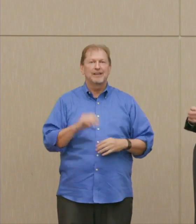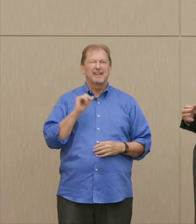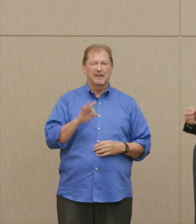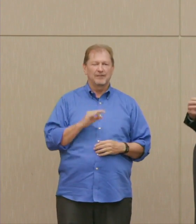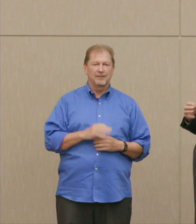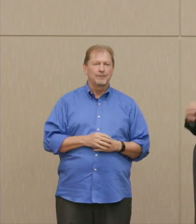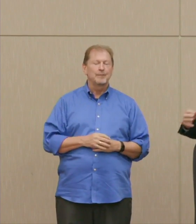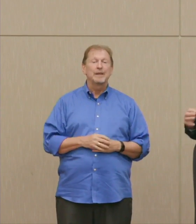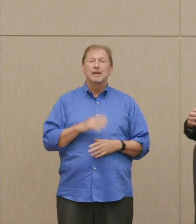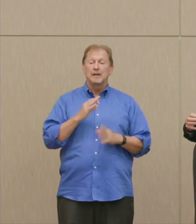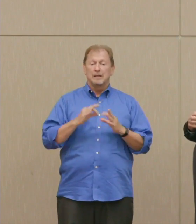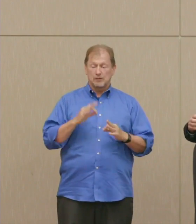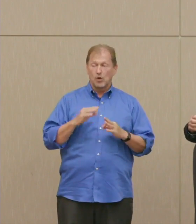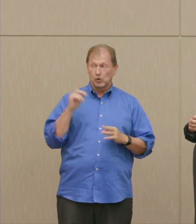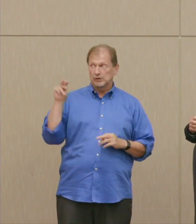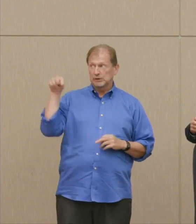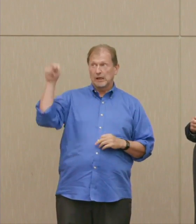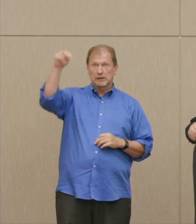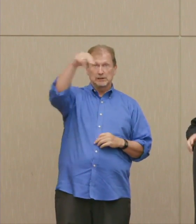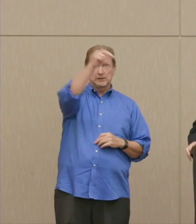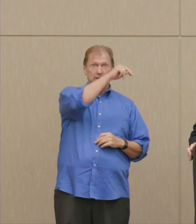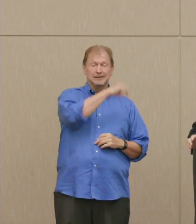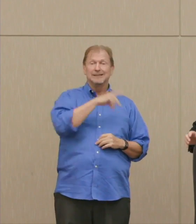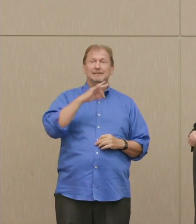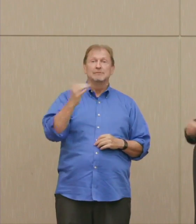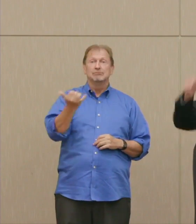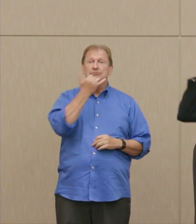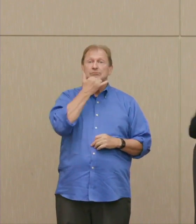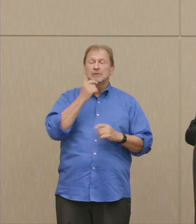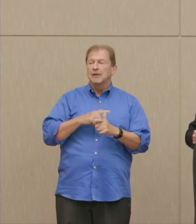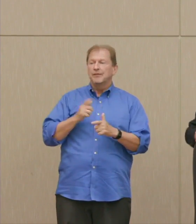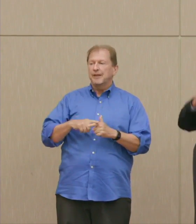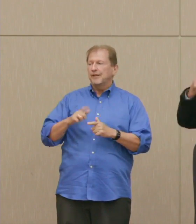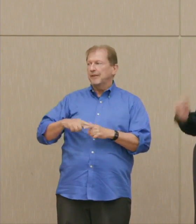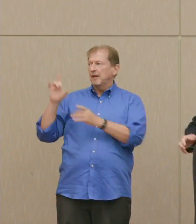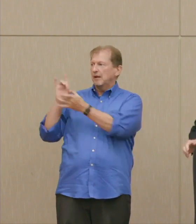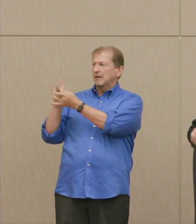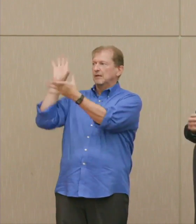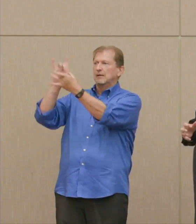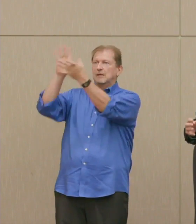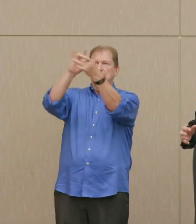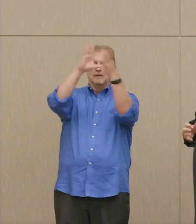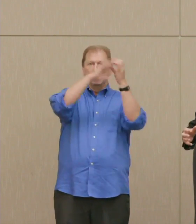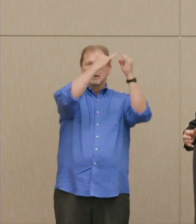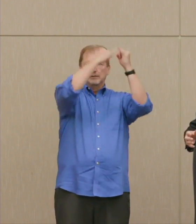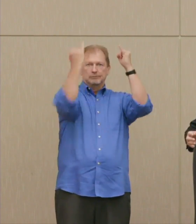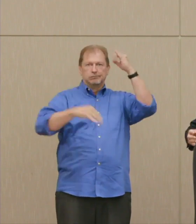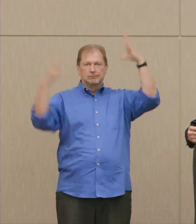If something went wrong on the pulleys, they had axes to break the ropes with and get it down in hopes that it wouldn't irradiate Chicago.